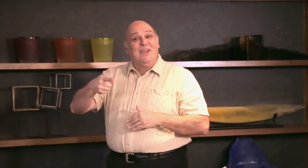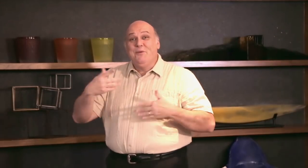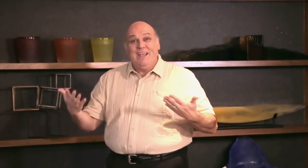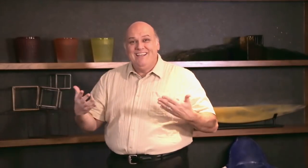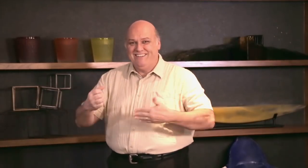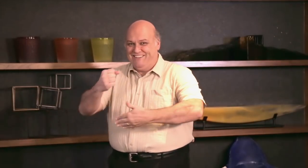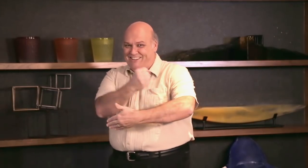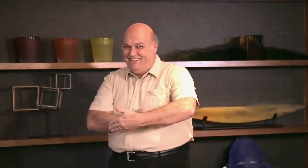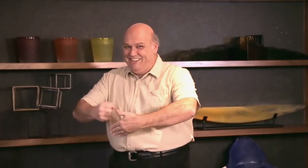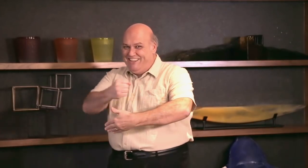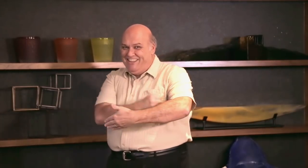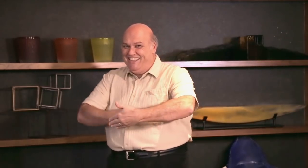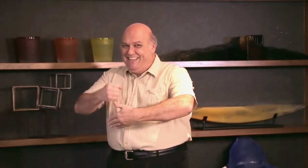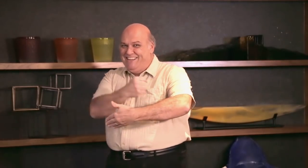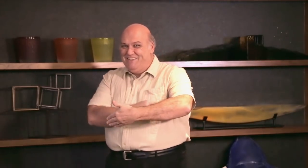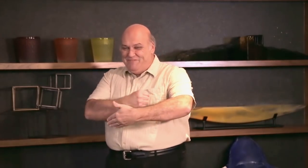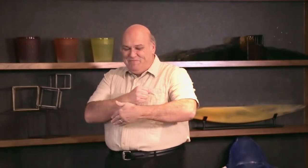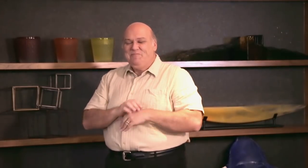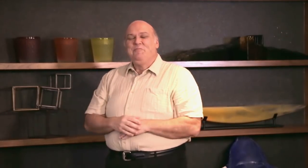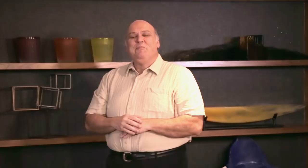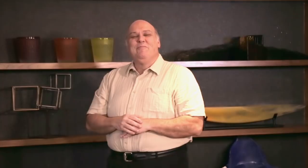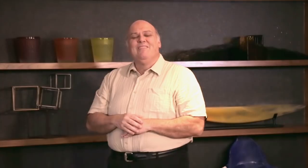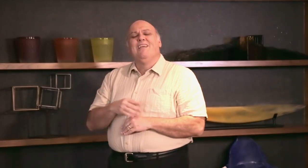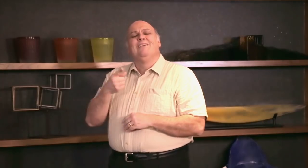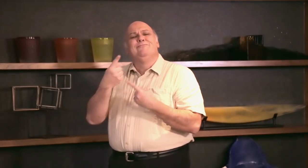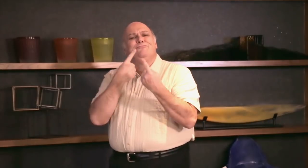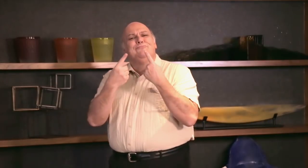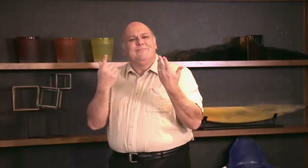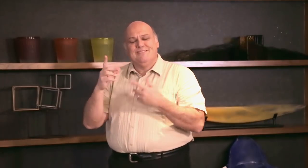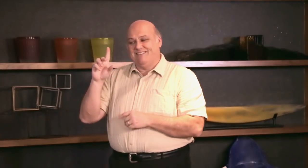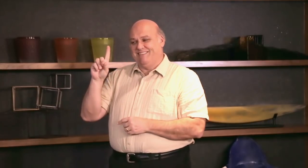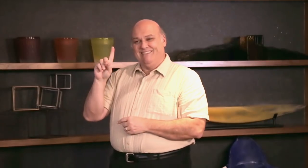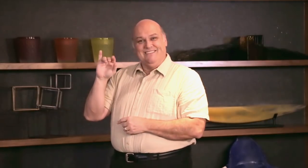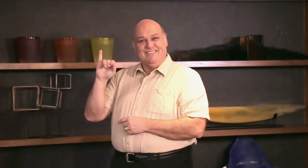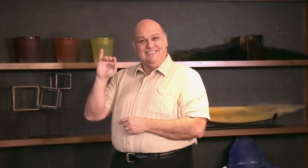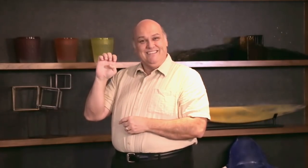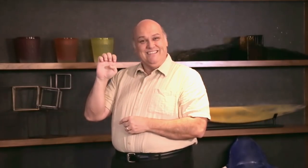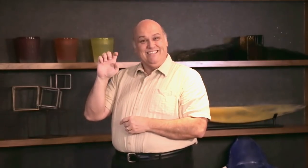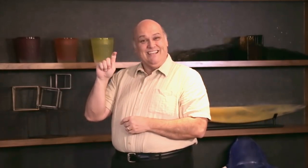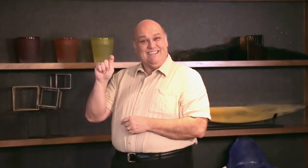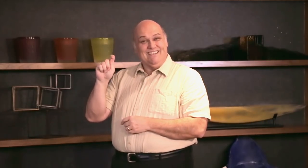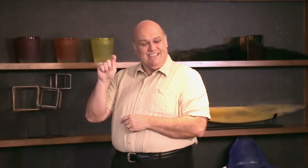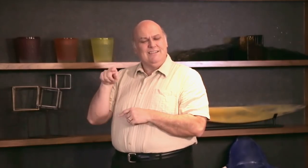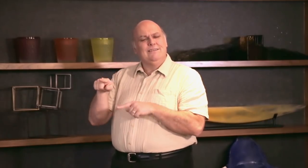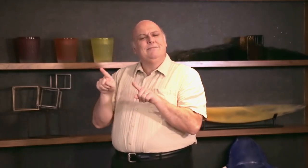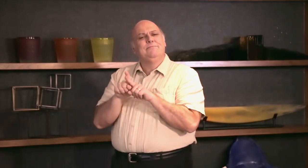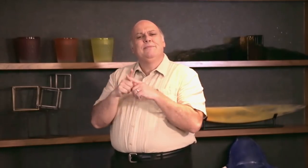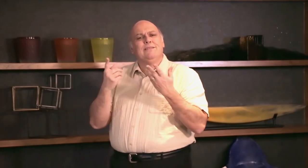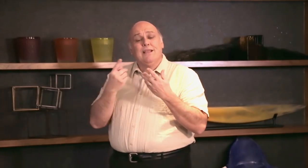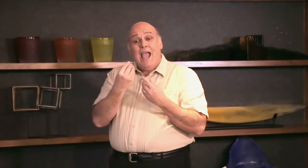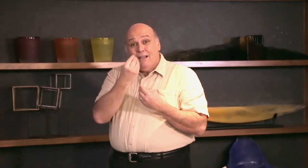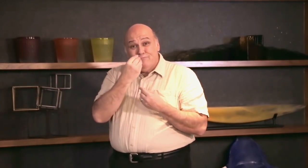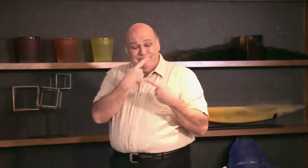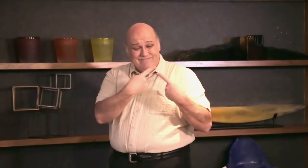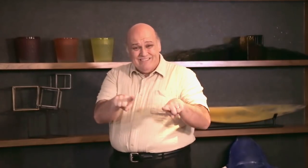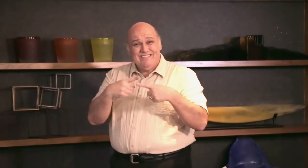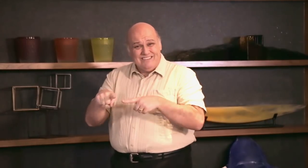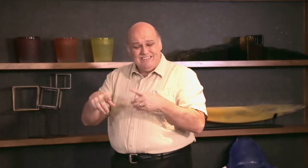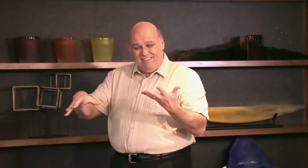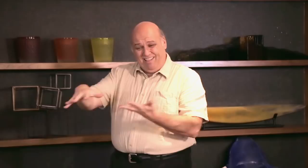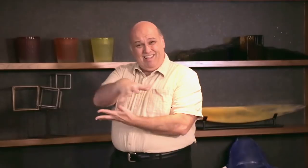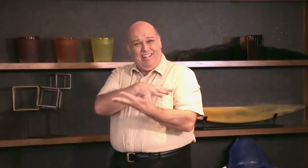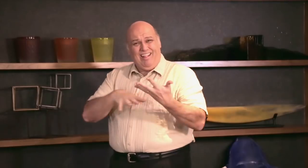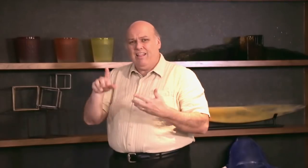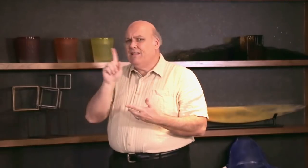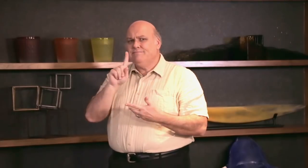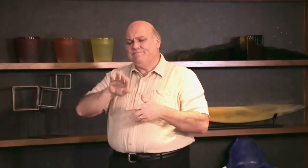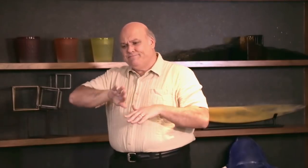Now what's on CookSign today? We continue to explore a specific Food Diet and avoiding certain